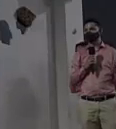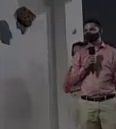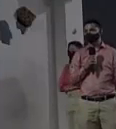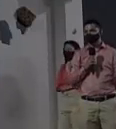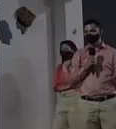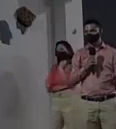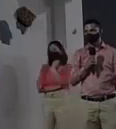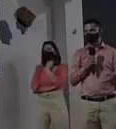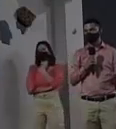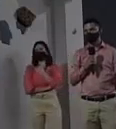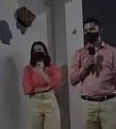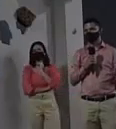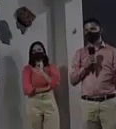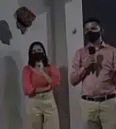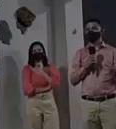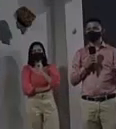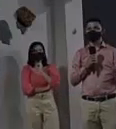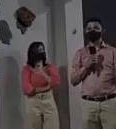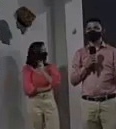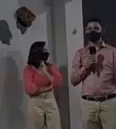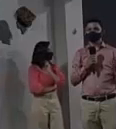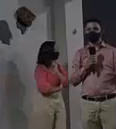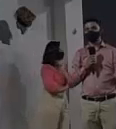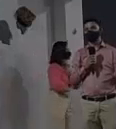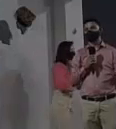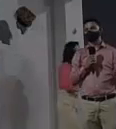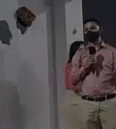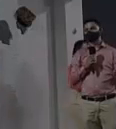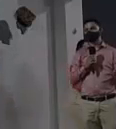accompanied in